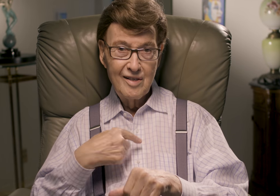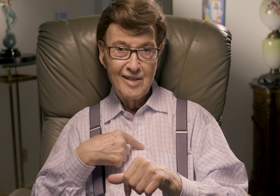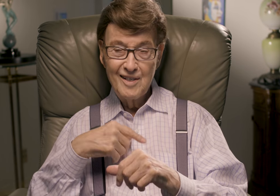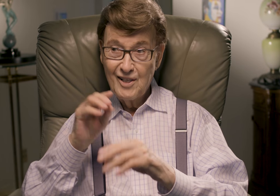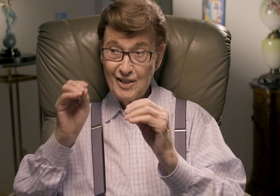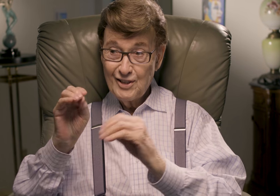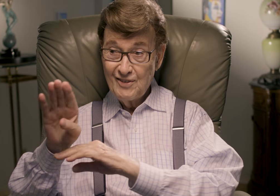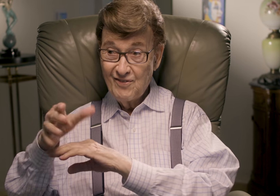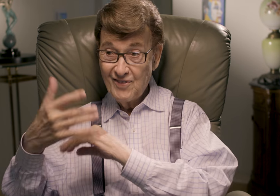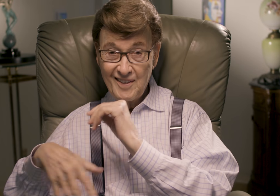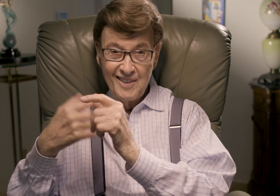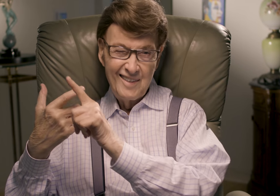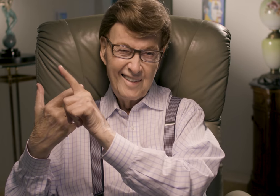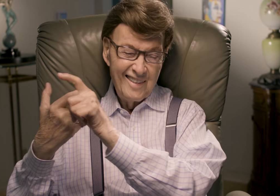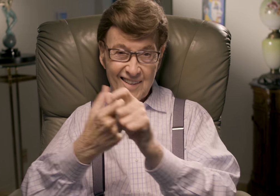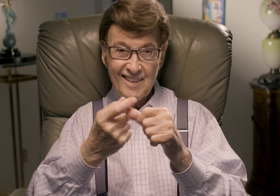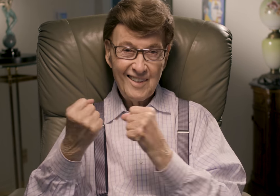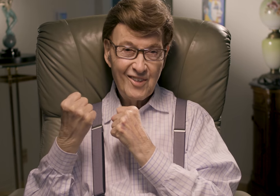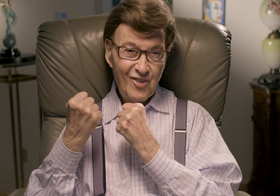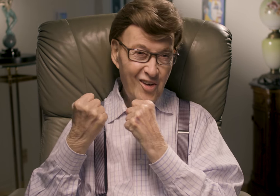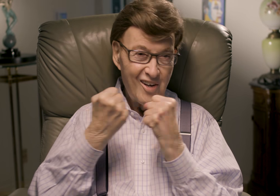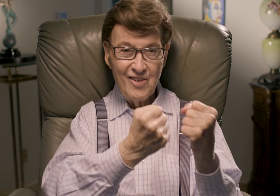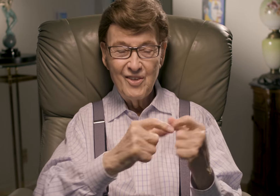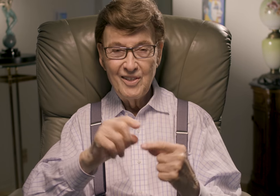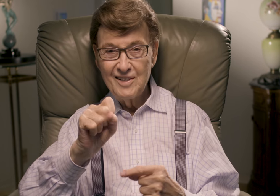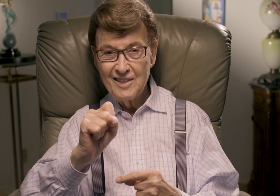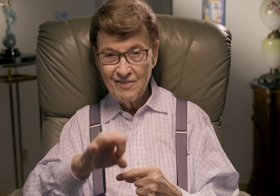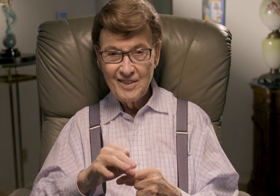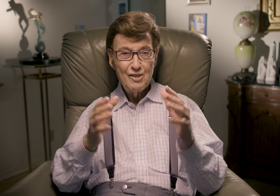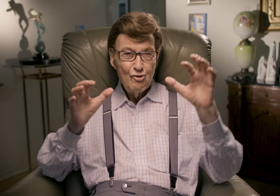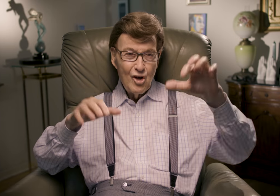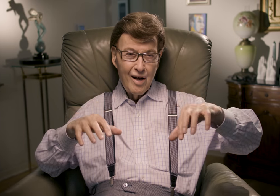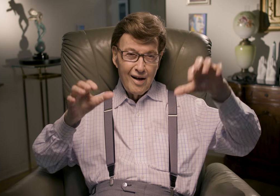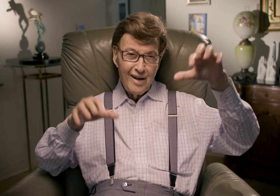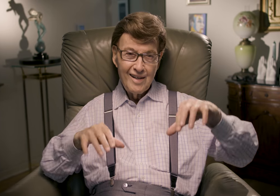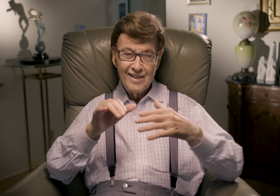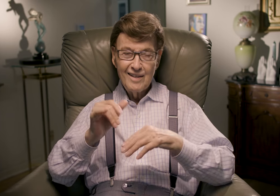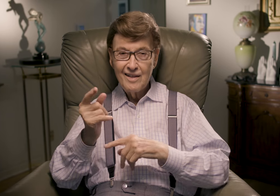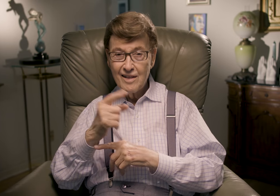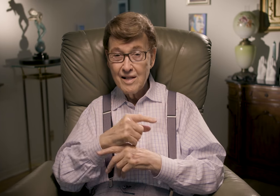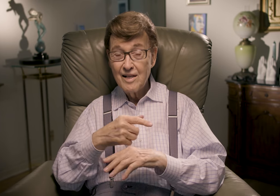I, of course, hurried after my teaching to drive there. It was rainy that day.